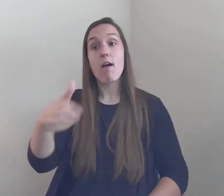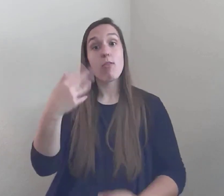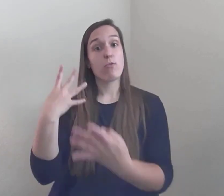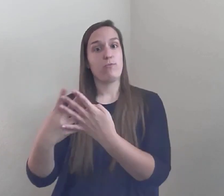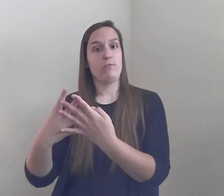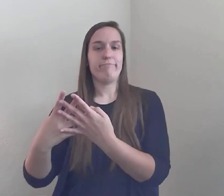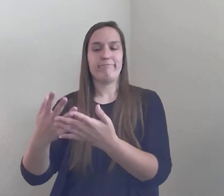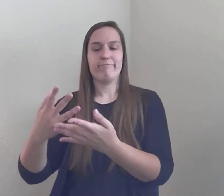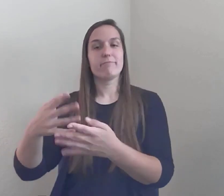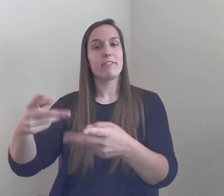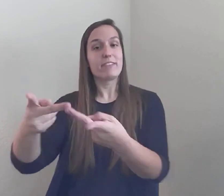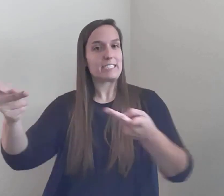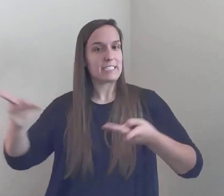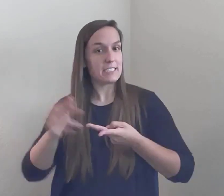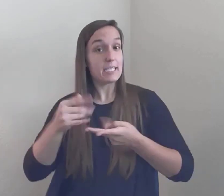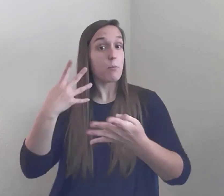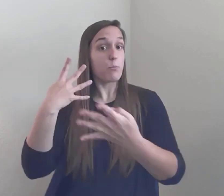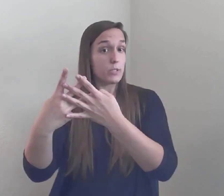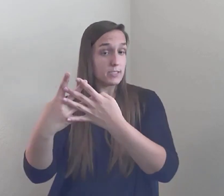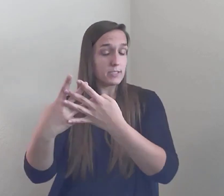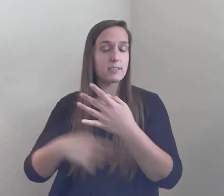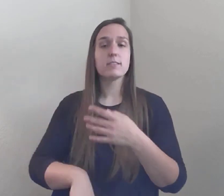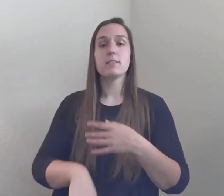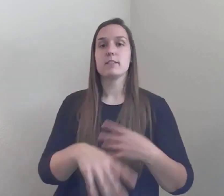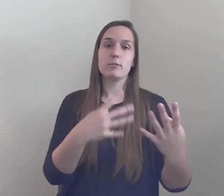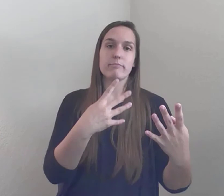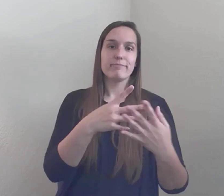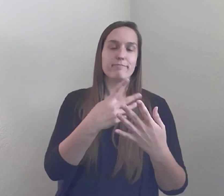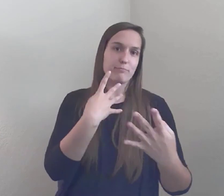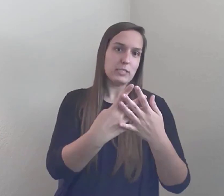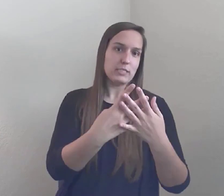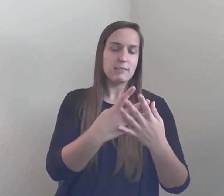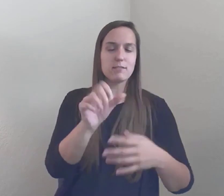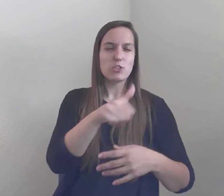detention centers and group homes...